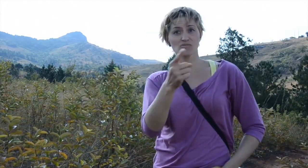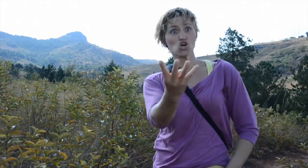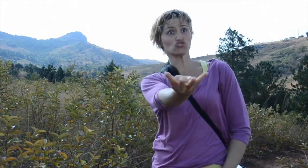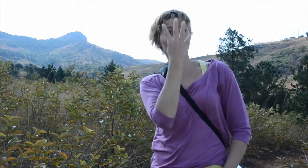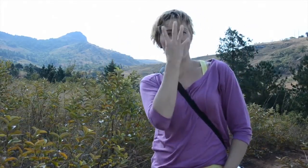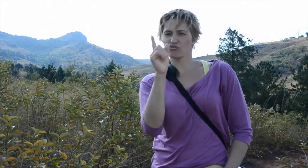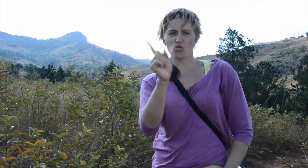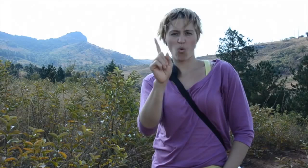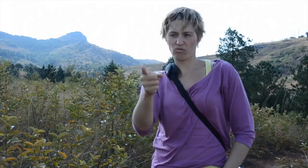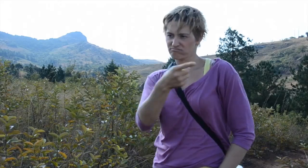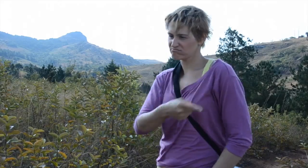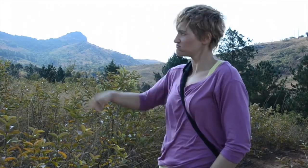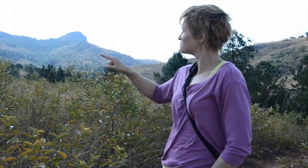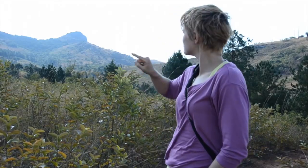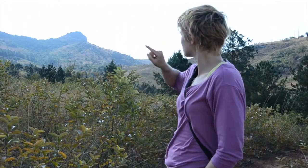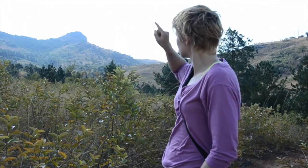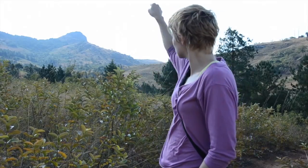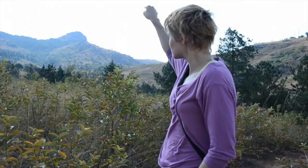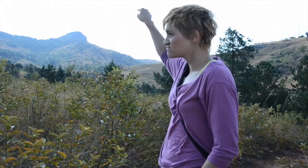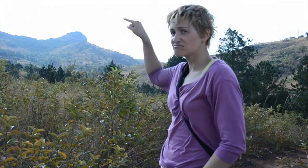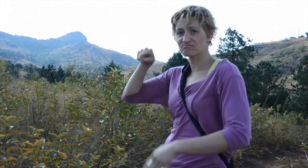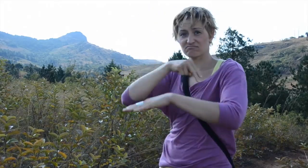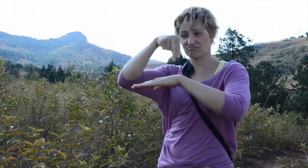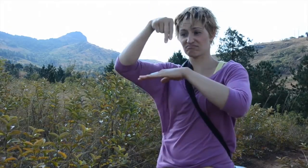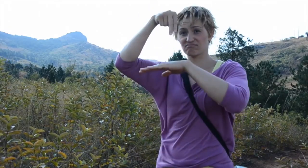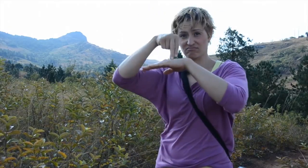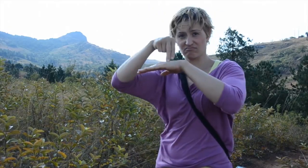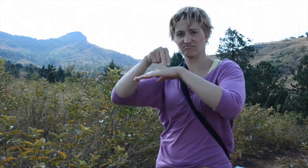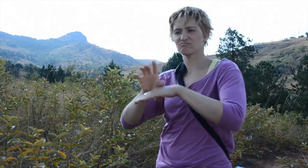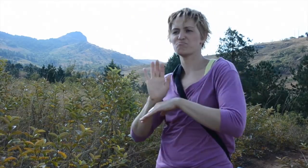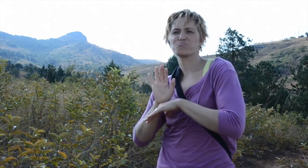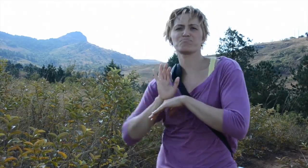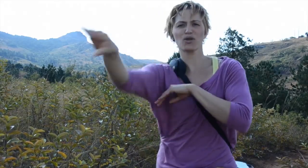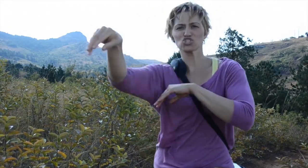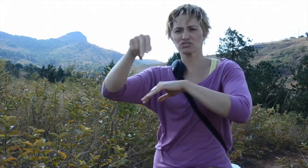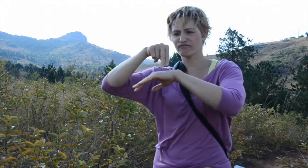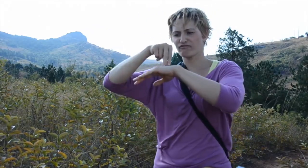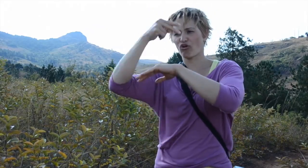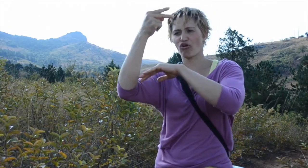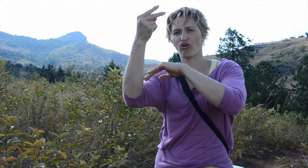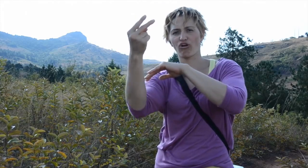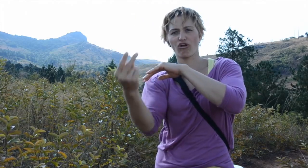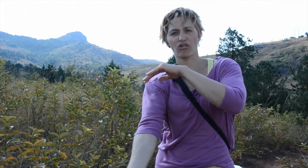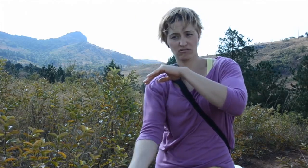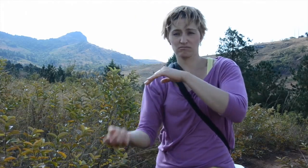prison, he would force them to go on top of this rock and then push them